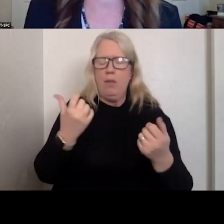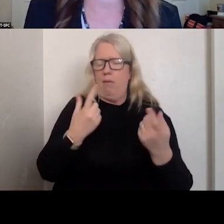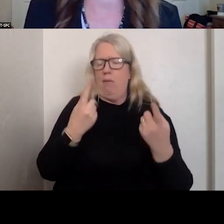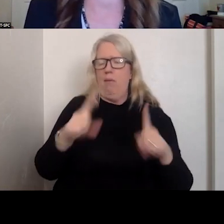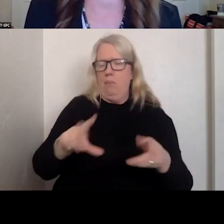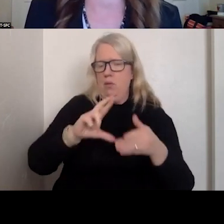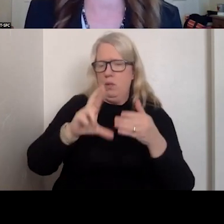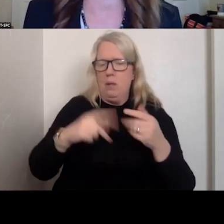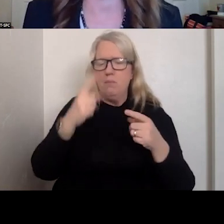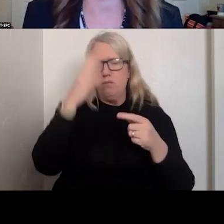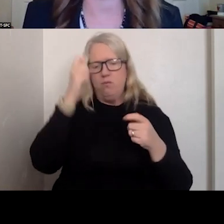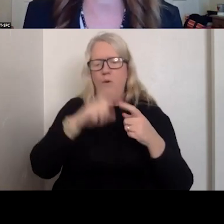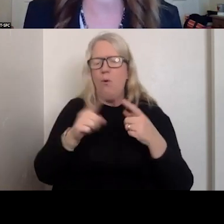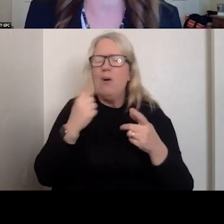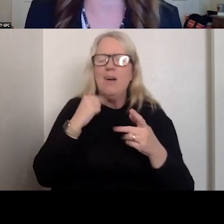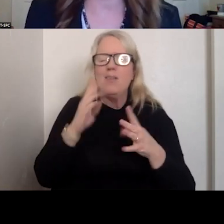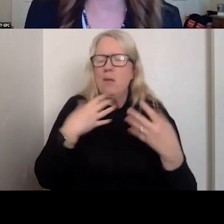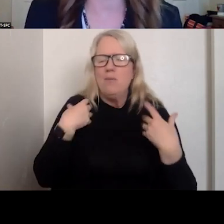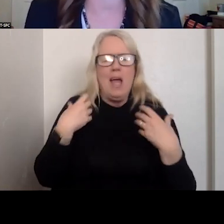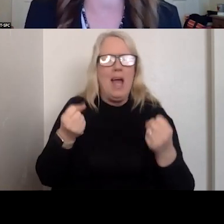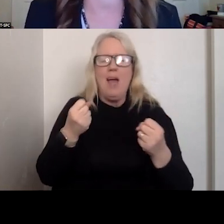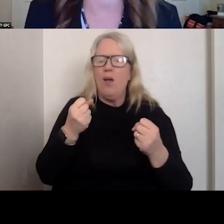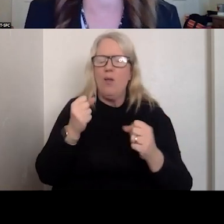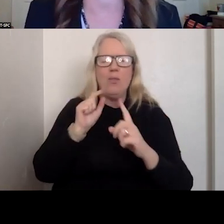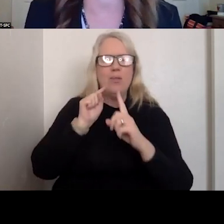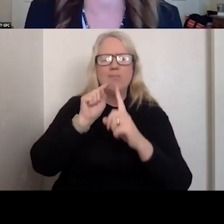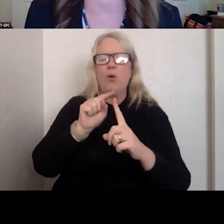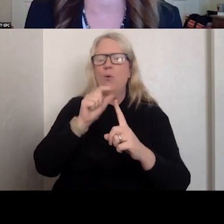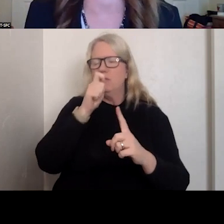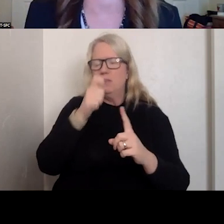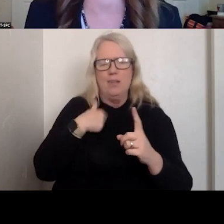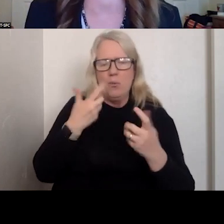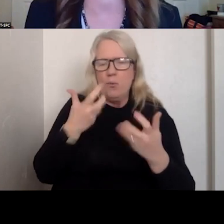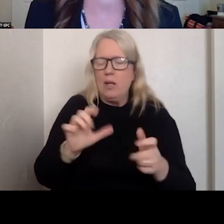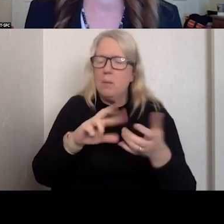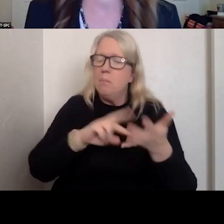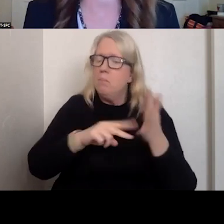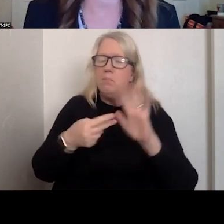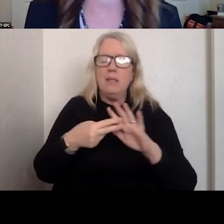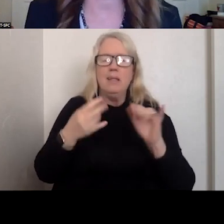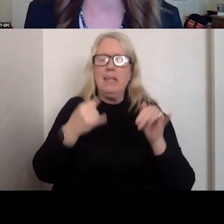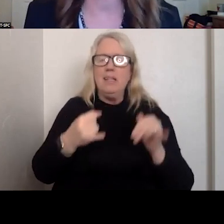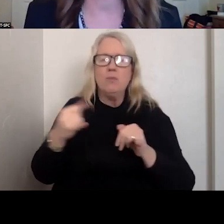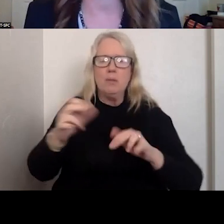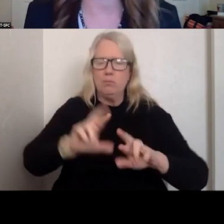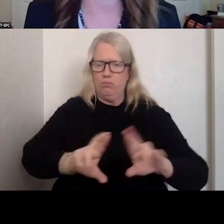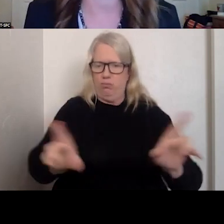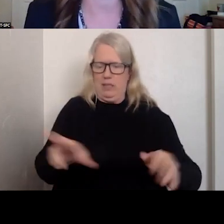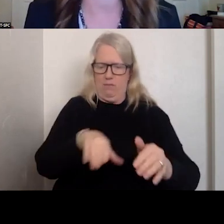HEALTH SIDE THAT ARE NOT NECESSARILY DESIRED. WHERE INDIVIDUALS DON'T HAVE ACCESS TO BEHAVIORAL HEALTH